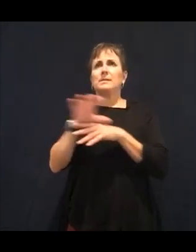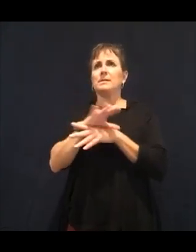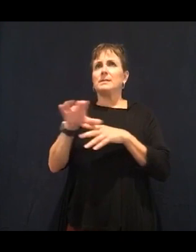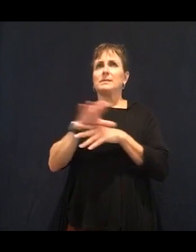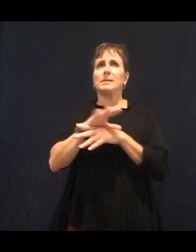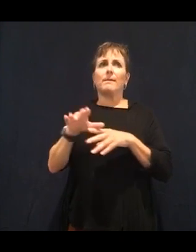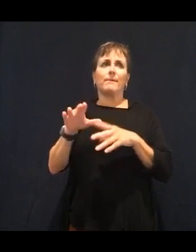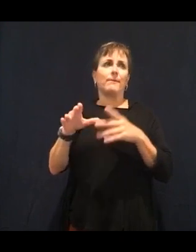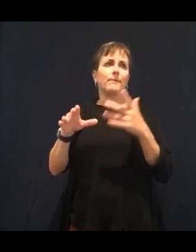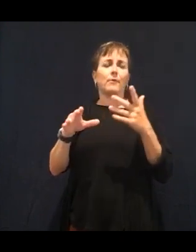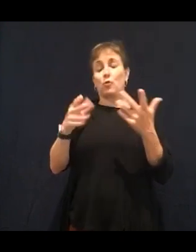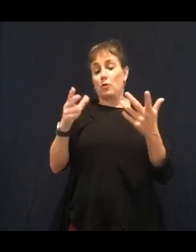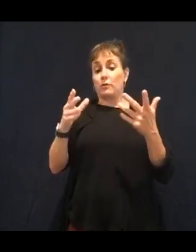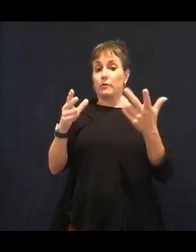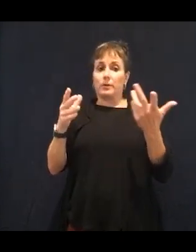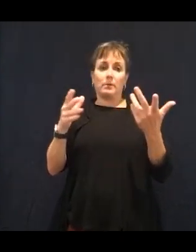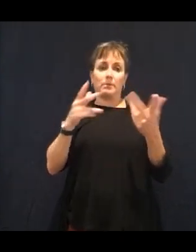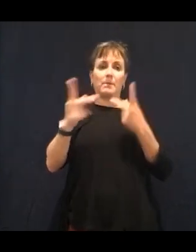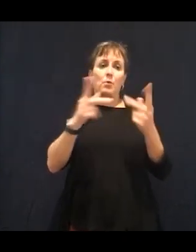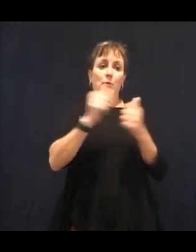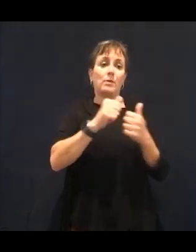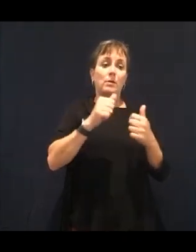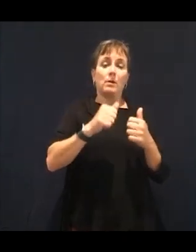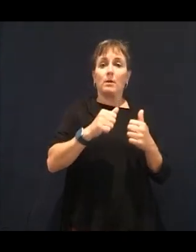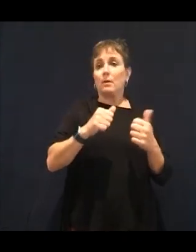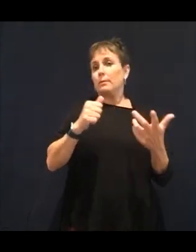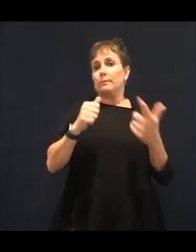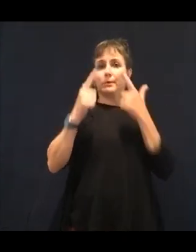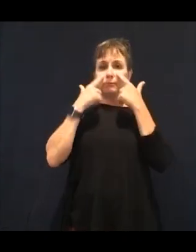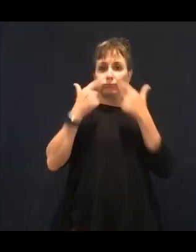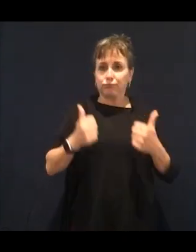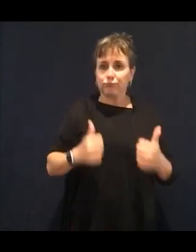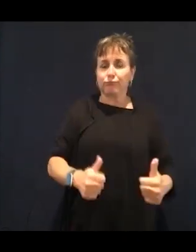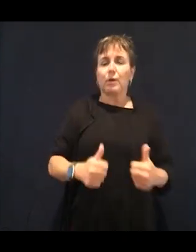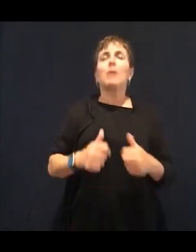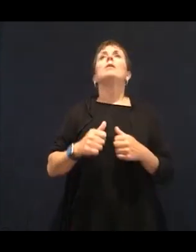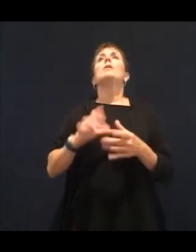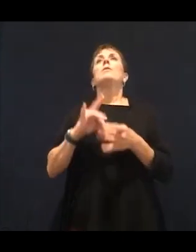injections. Is it good? Is it bad? Too much is bad, you know,